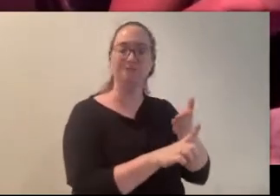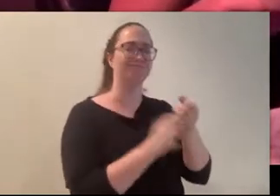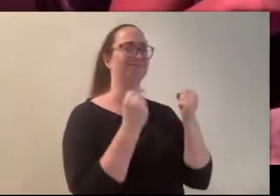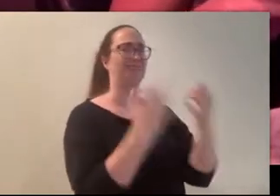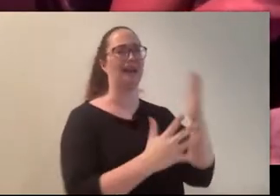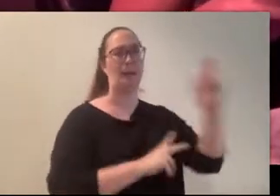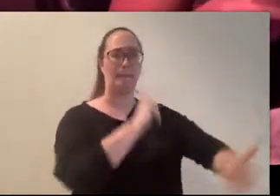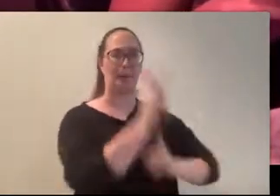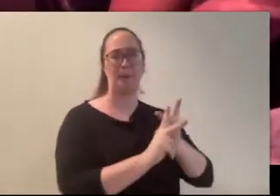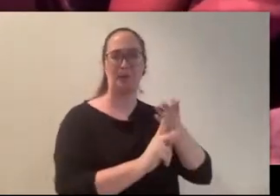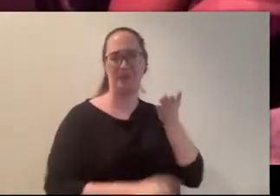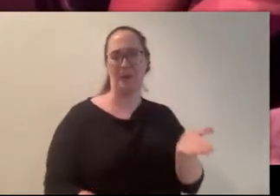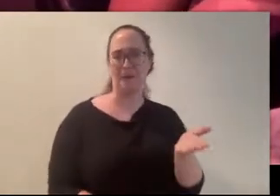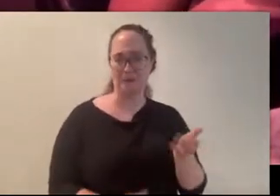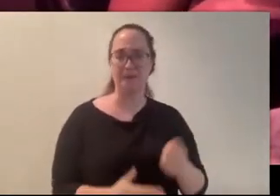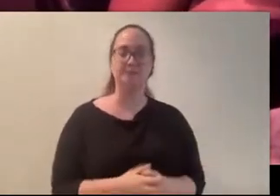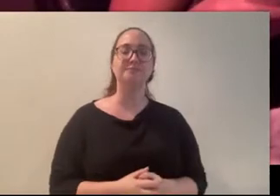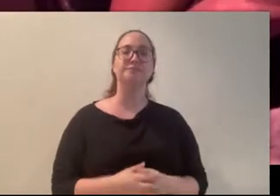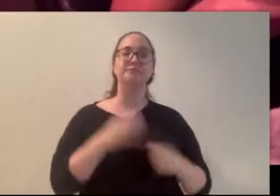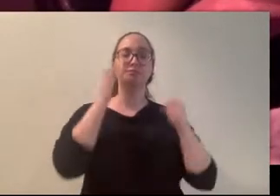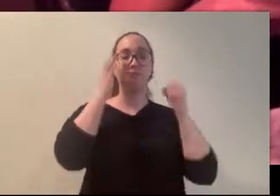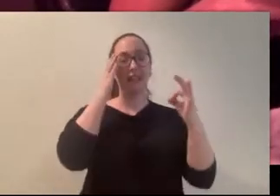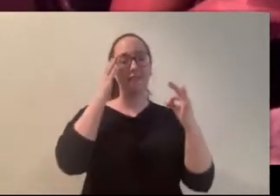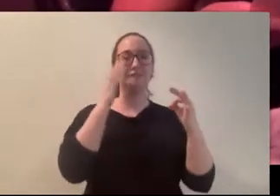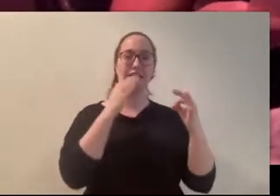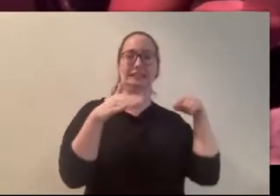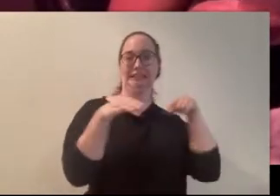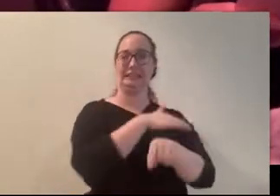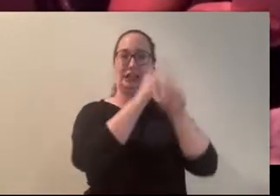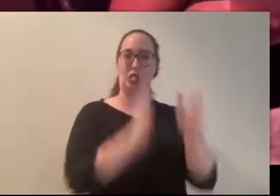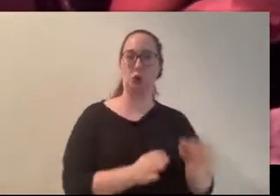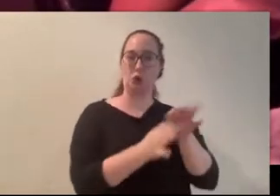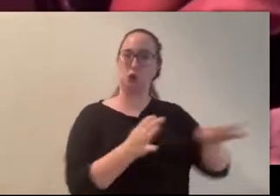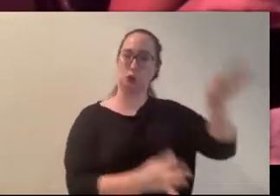If a murderous ghost lived there, I was pretty sure I’d have seen her.